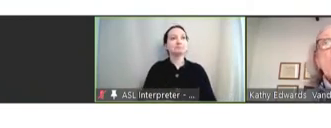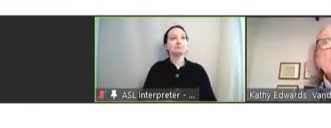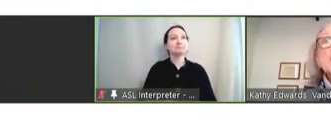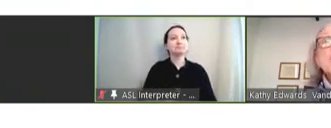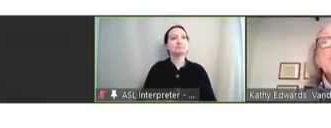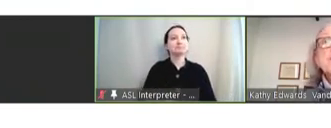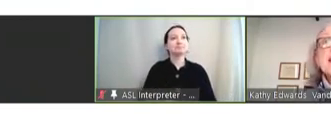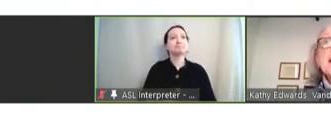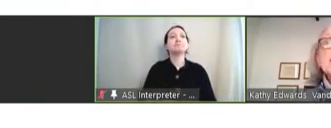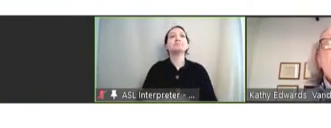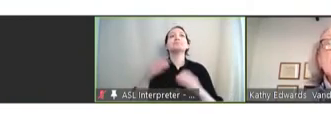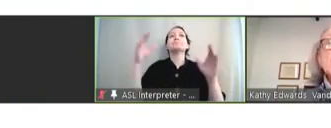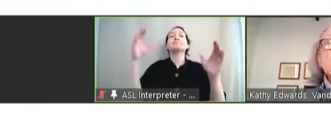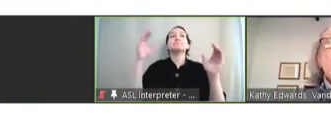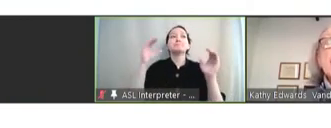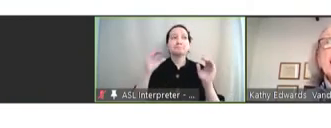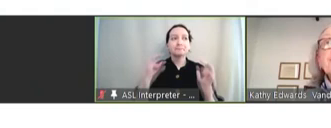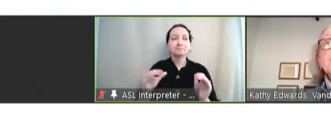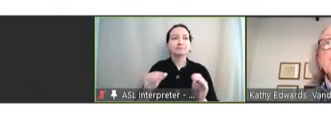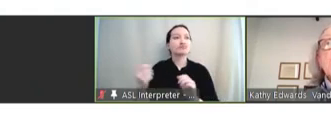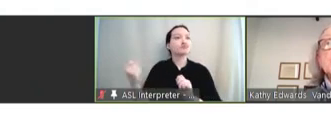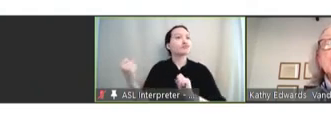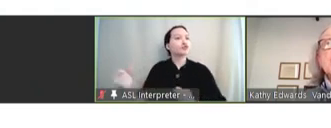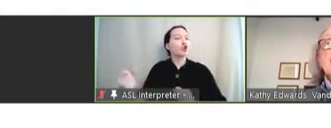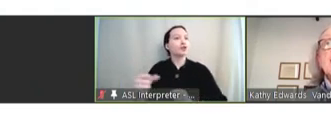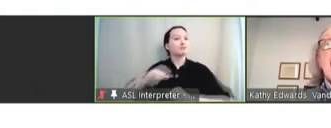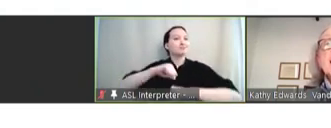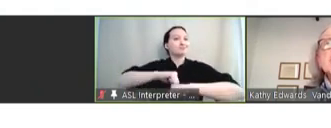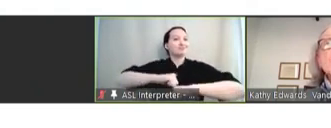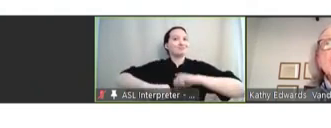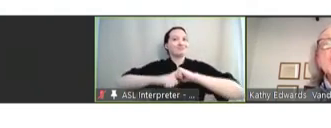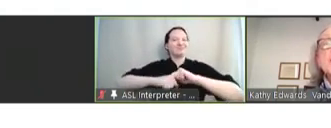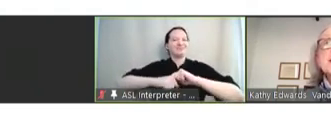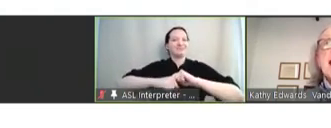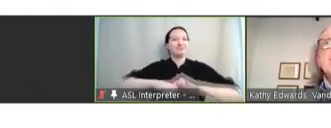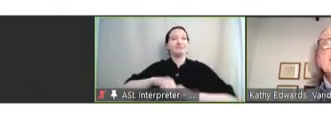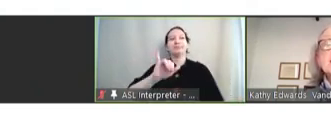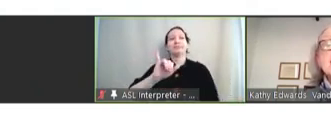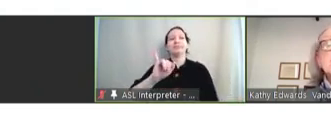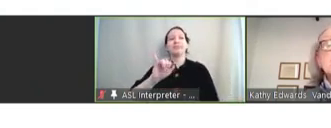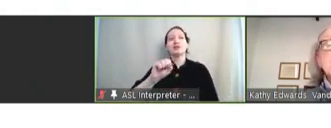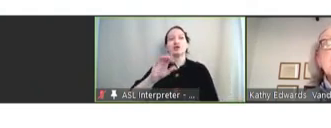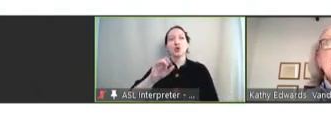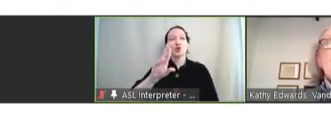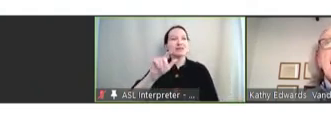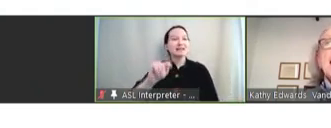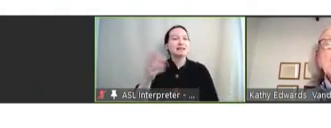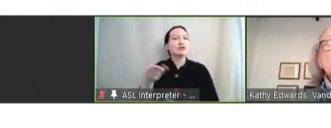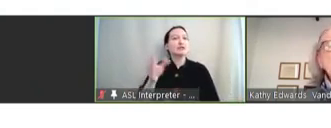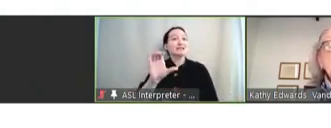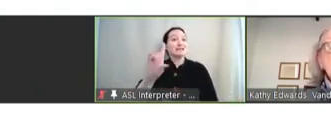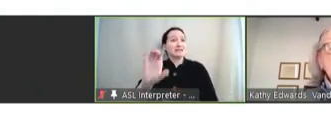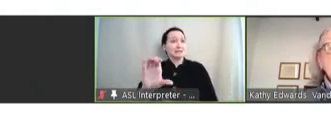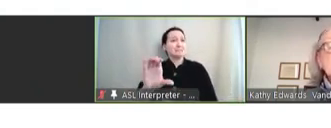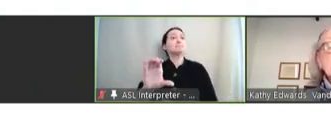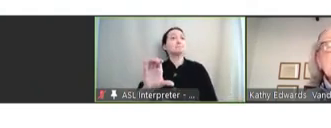Also, the strong infrastructure in the iso units at the CDC, including the VSD,